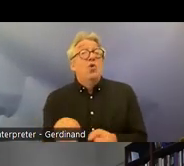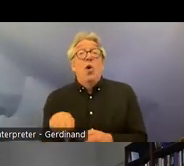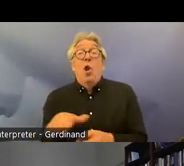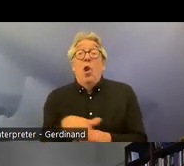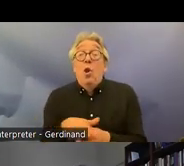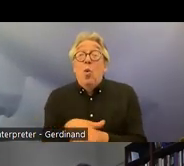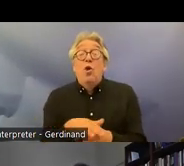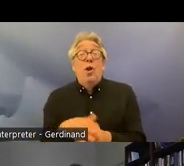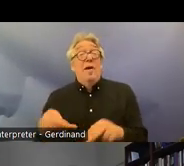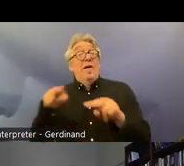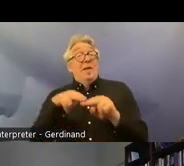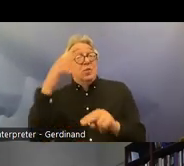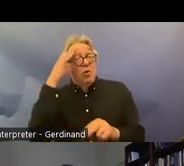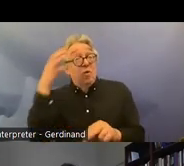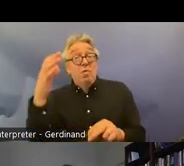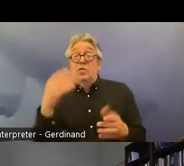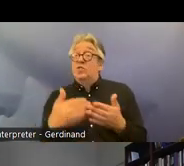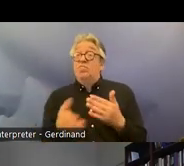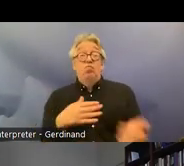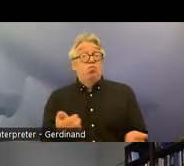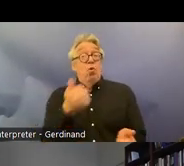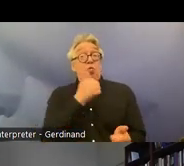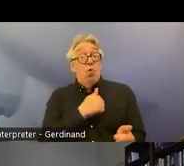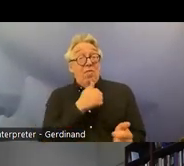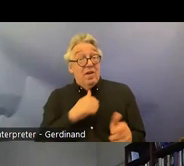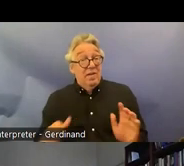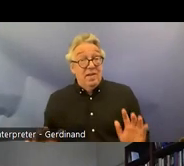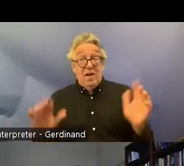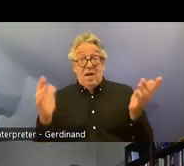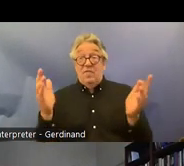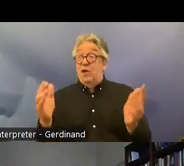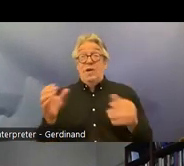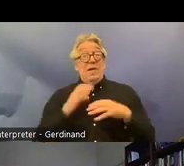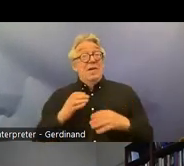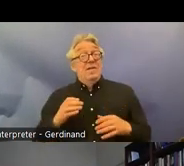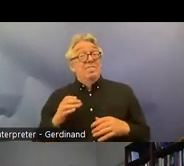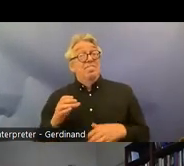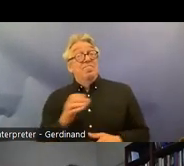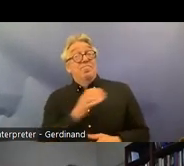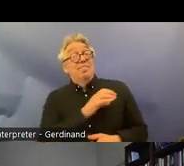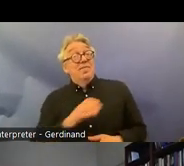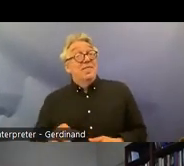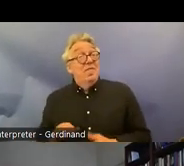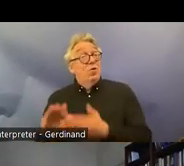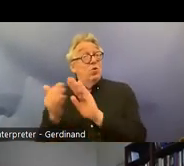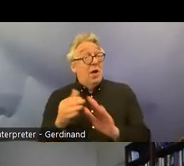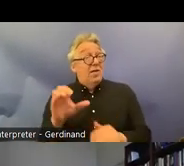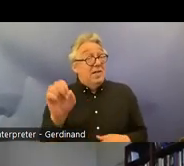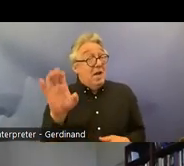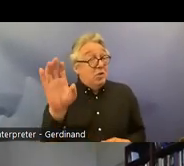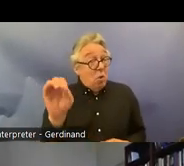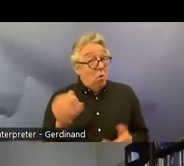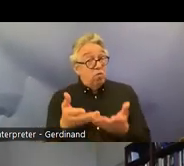authorities private actors um Civil Society uh and so on it would give the